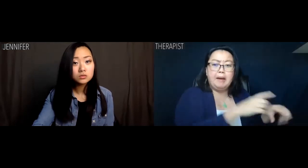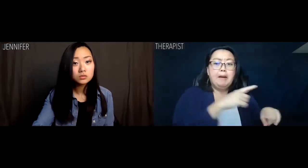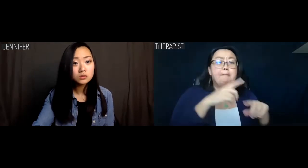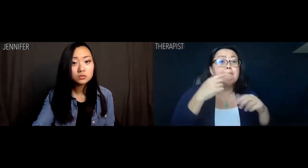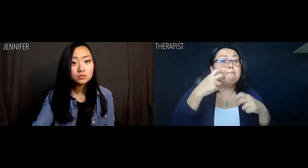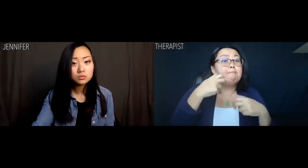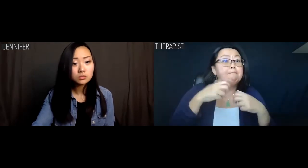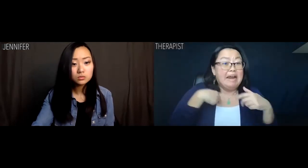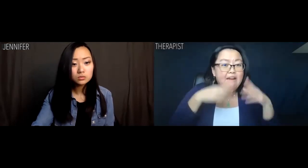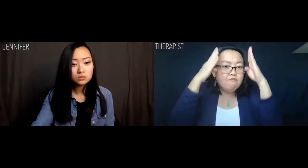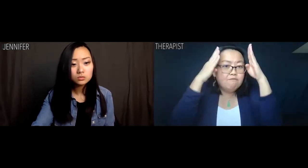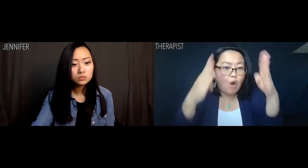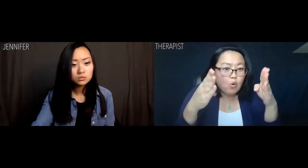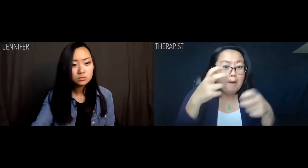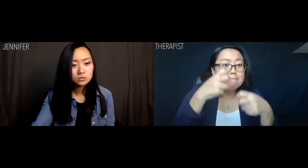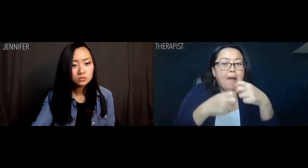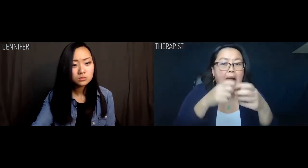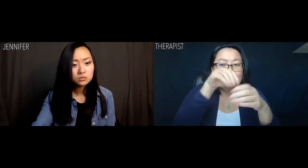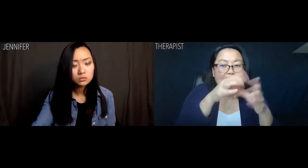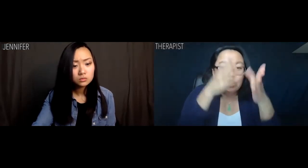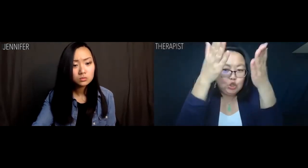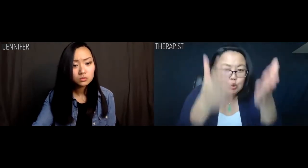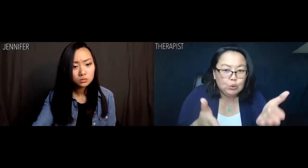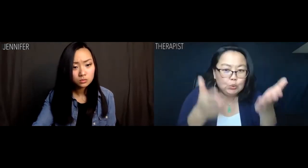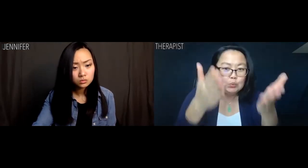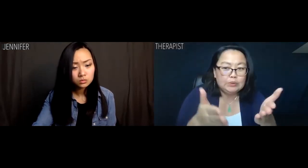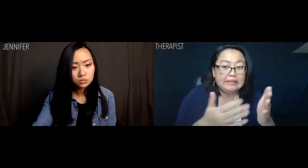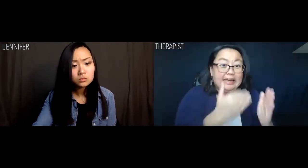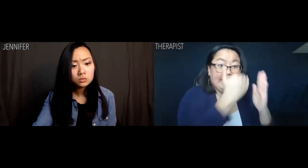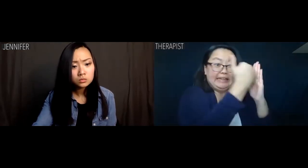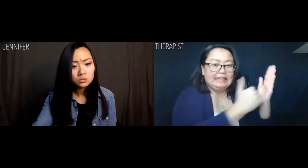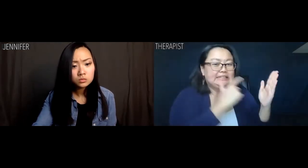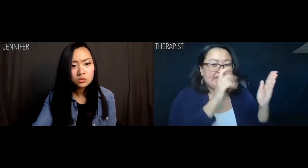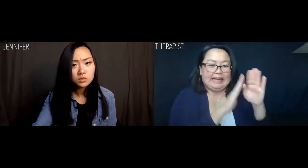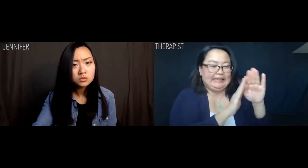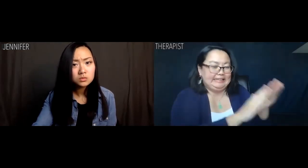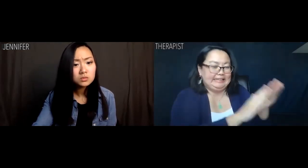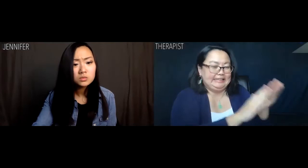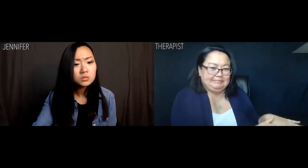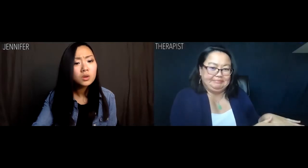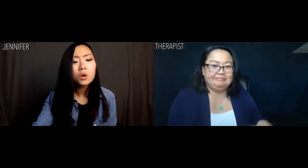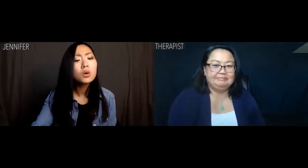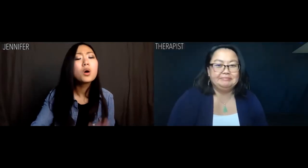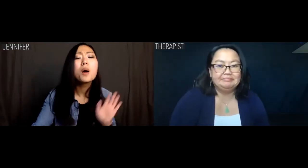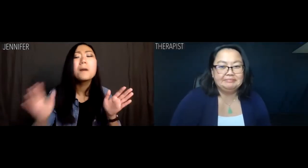It's somewhere in you. That's why we don't need the lists.